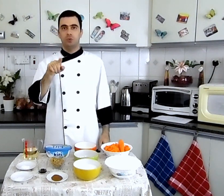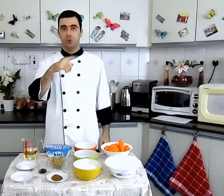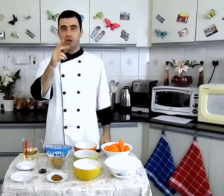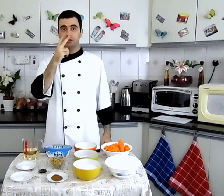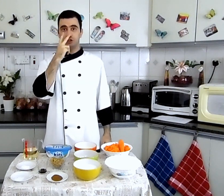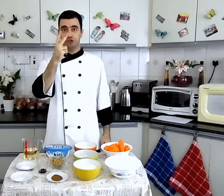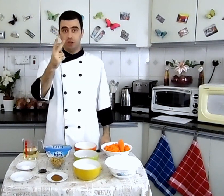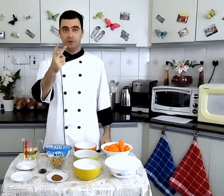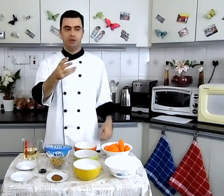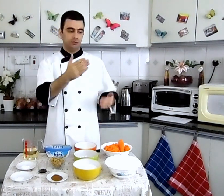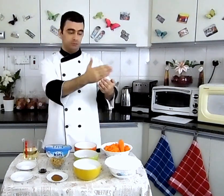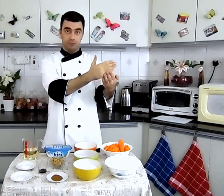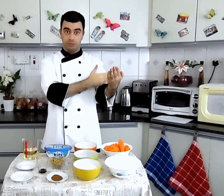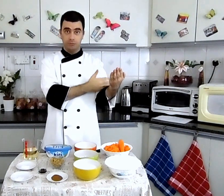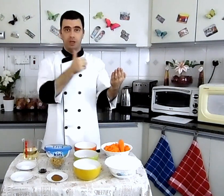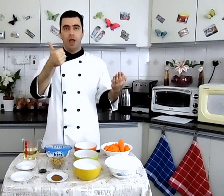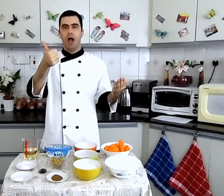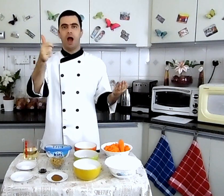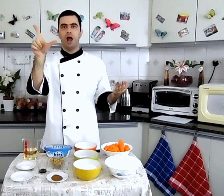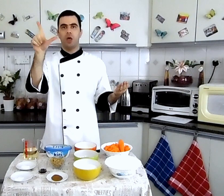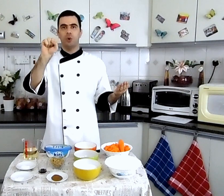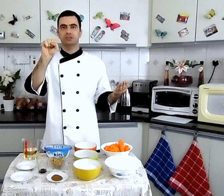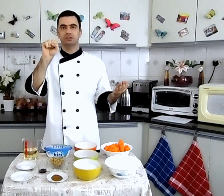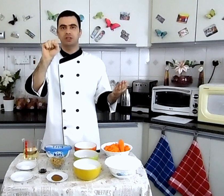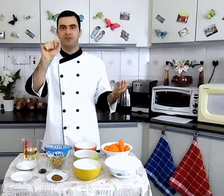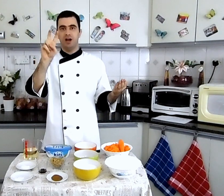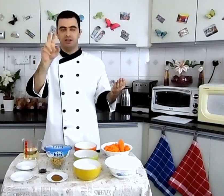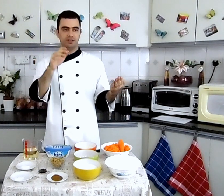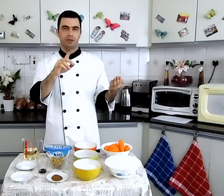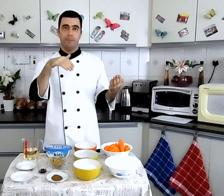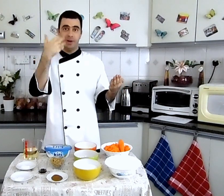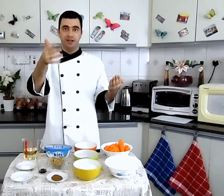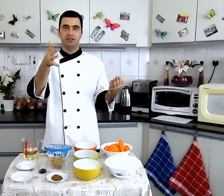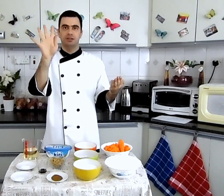And we will present the recipe next وسنعرض الوصفة بعد شوي